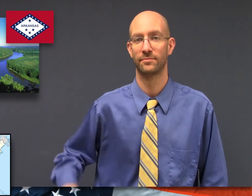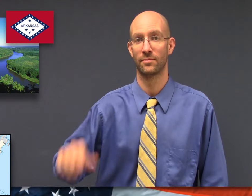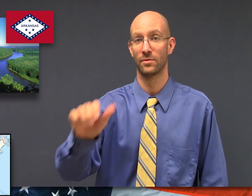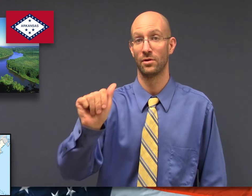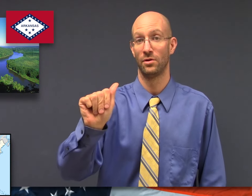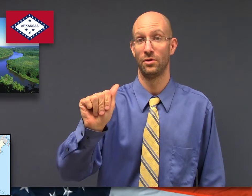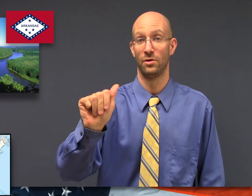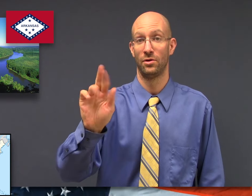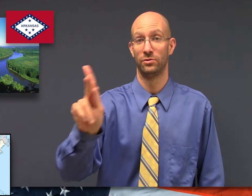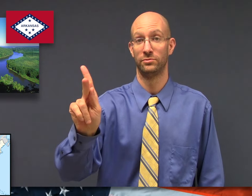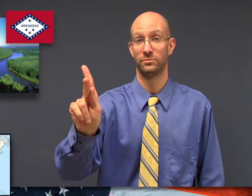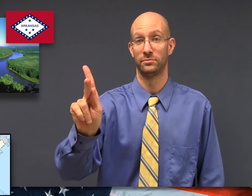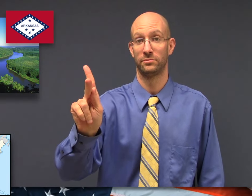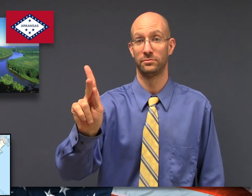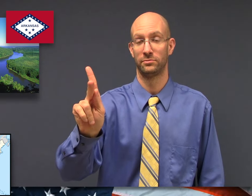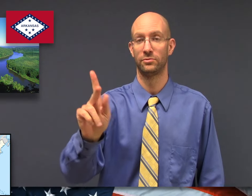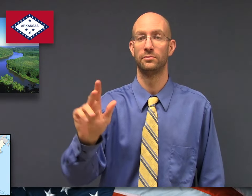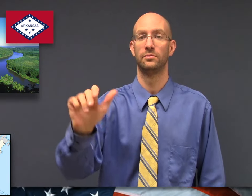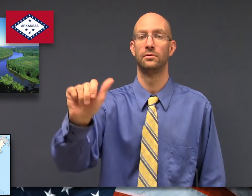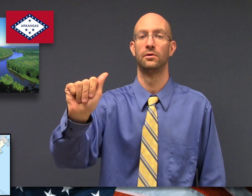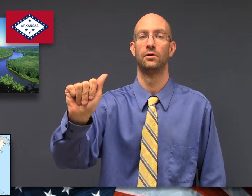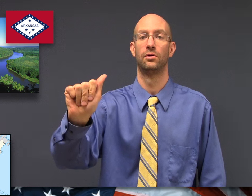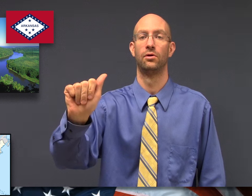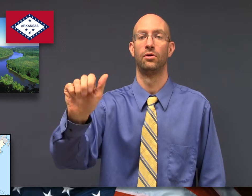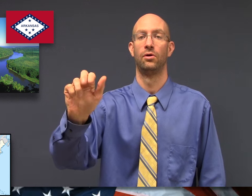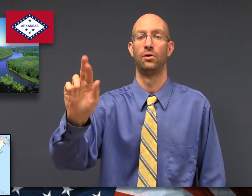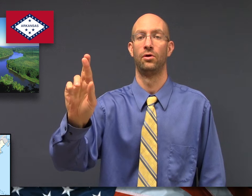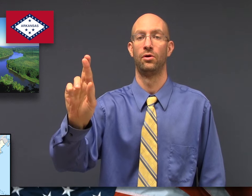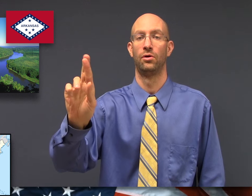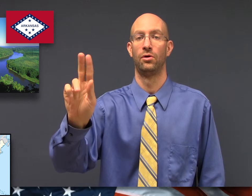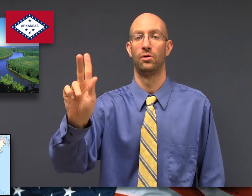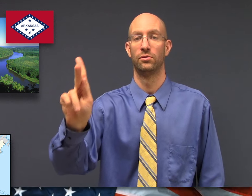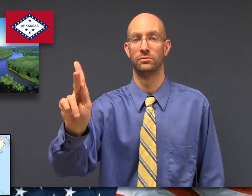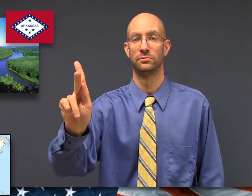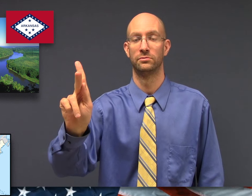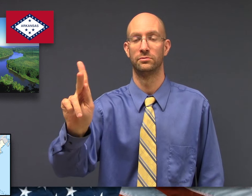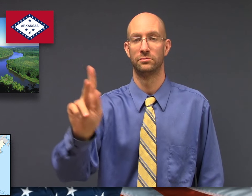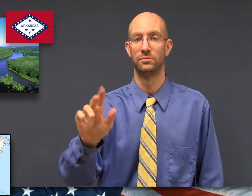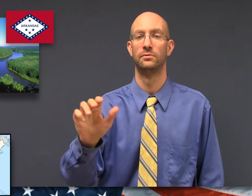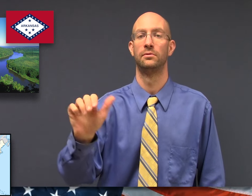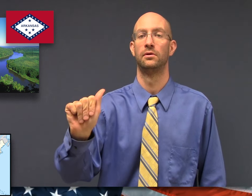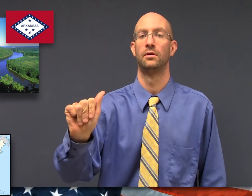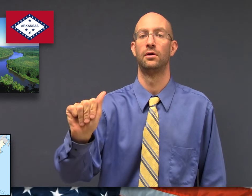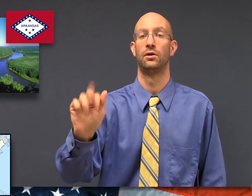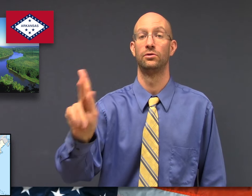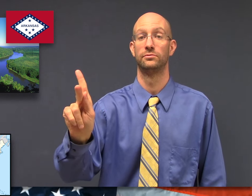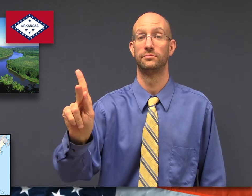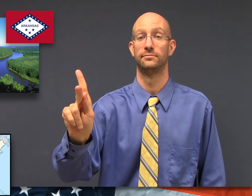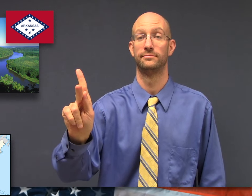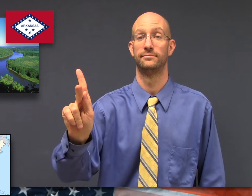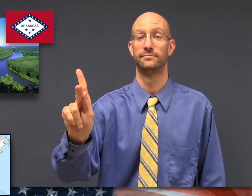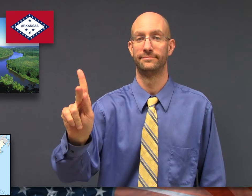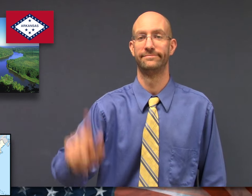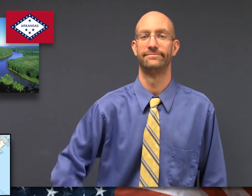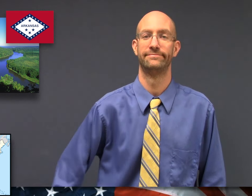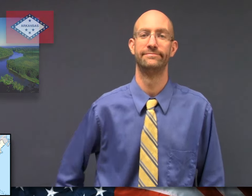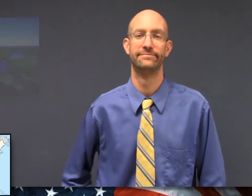fs-ARK